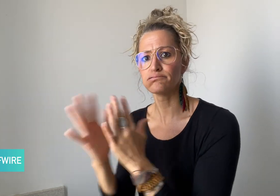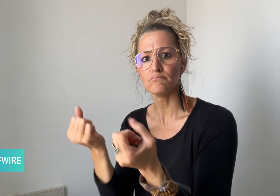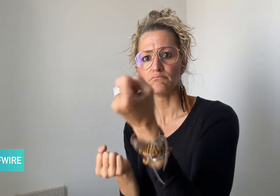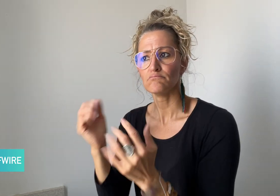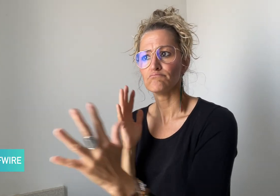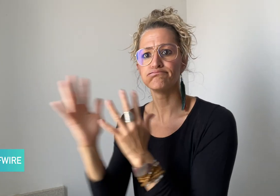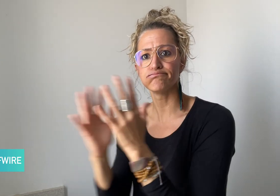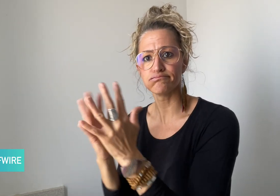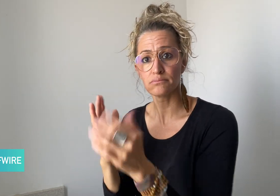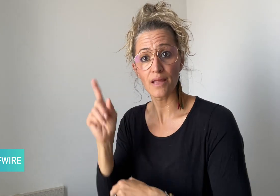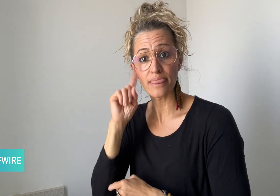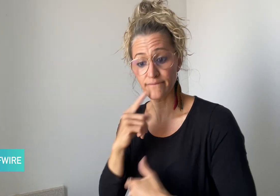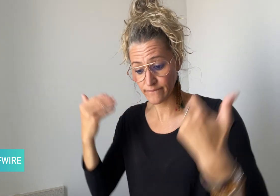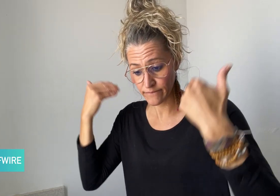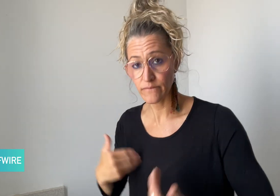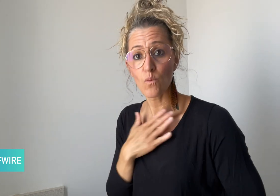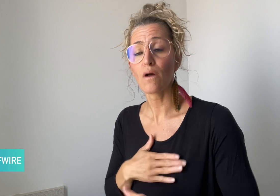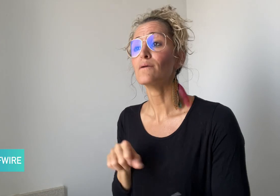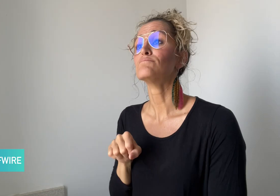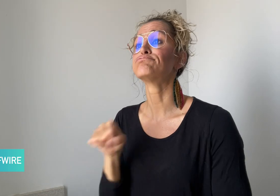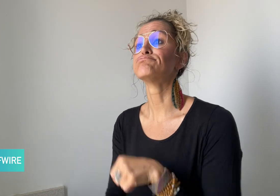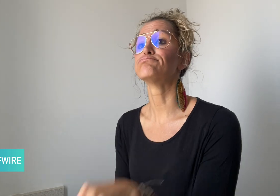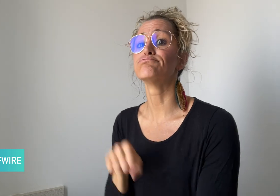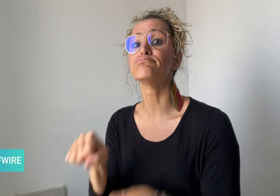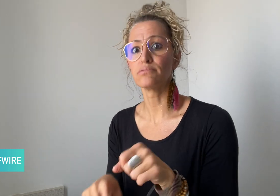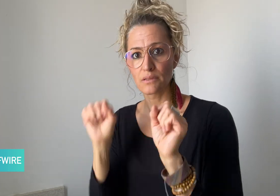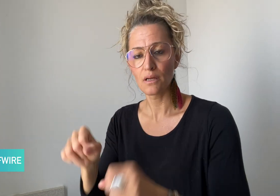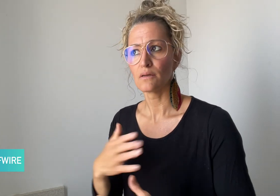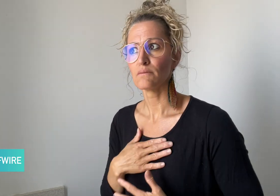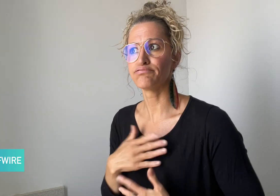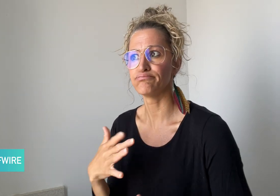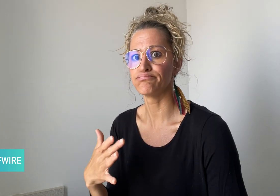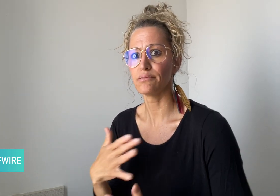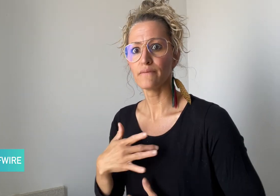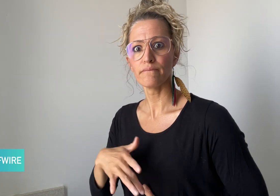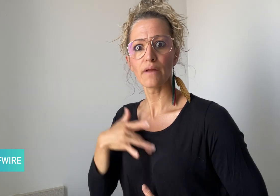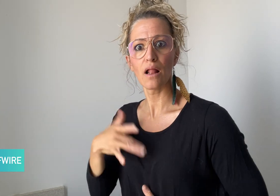to “feel” surrounding traffic through vibrations.